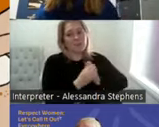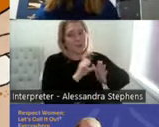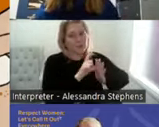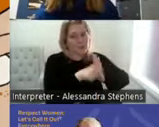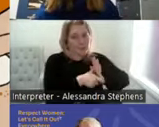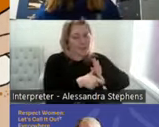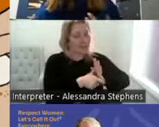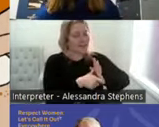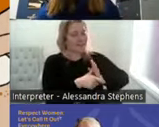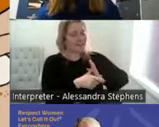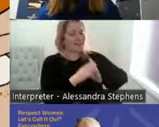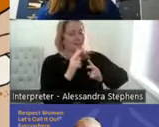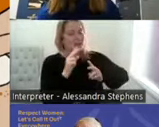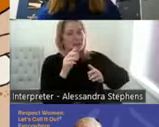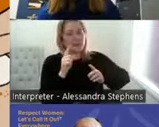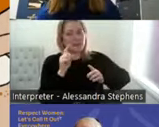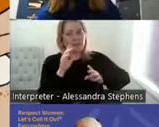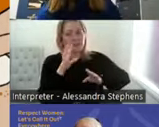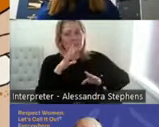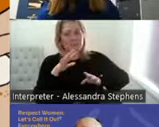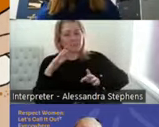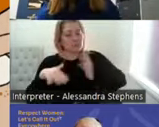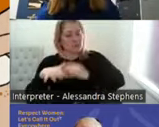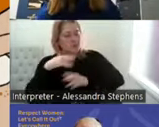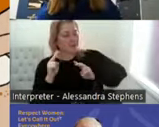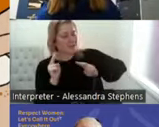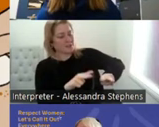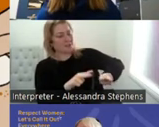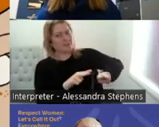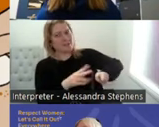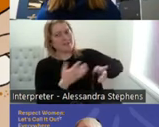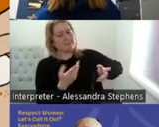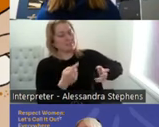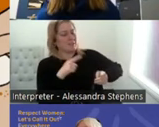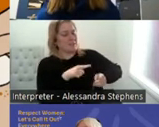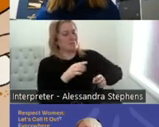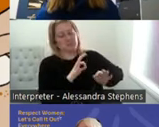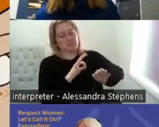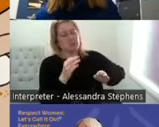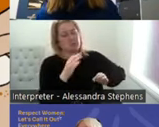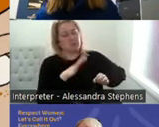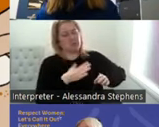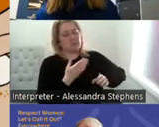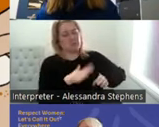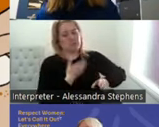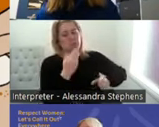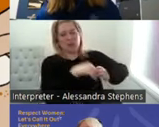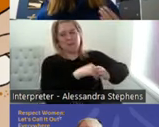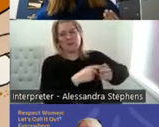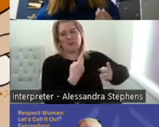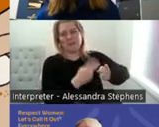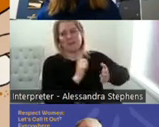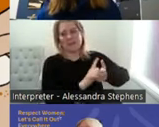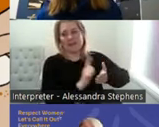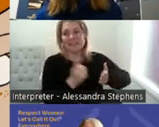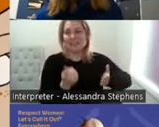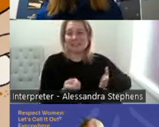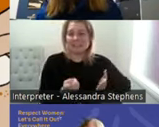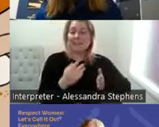And unfortunately that puts them at more risk of sexual assault. So we know that kids with disabilities have a higher rate of sexual assault.